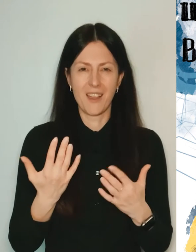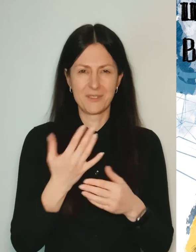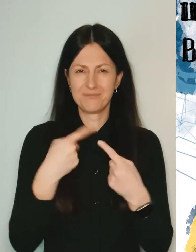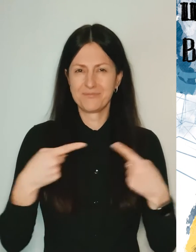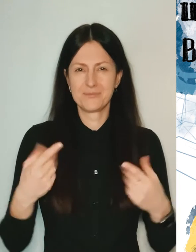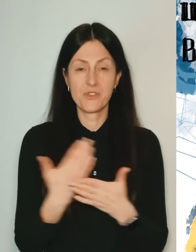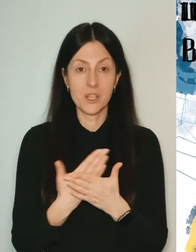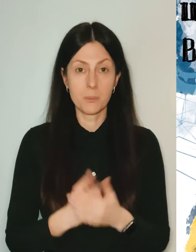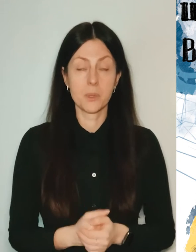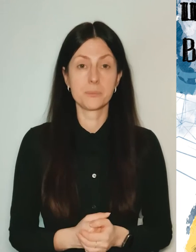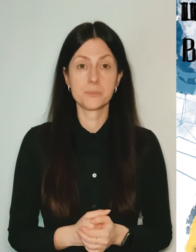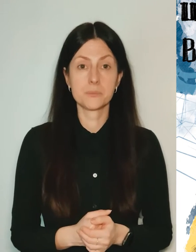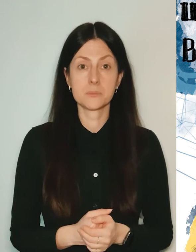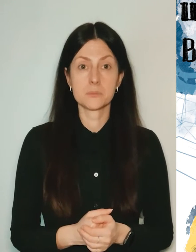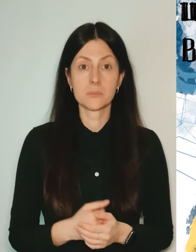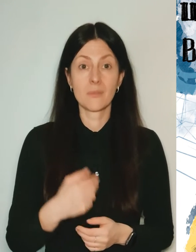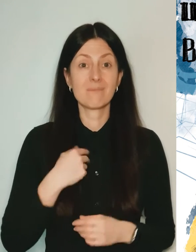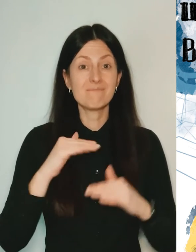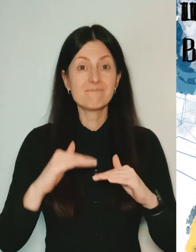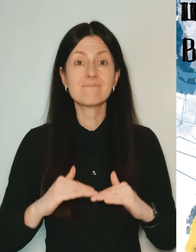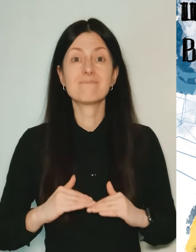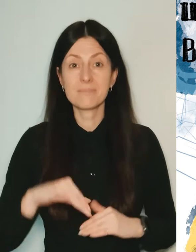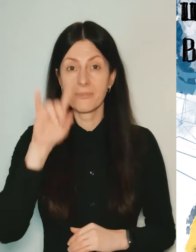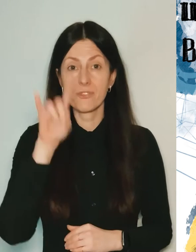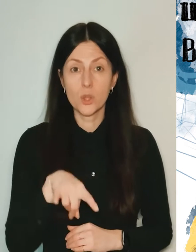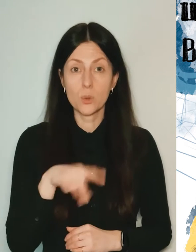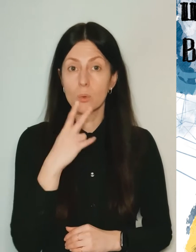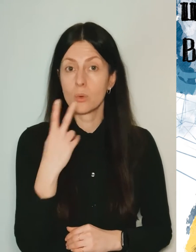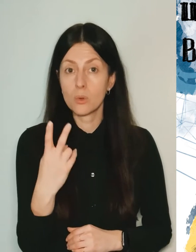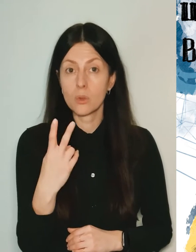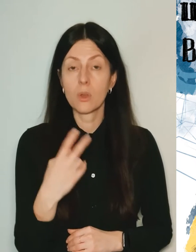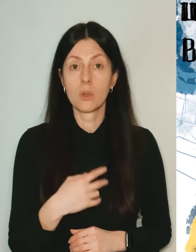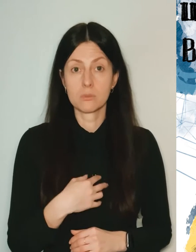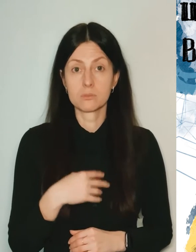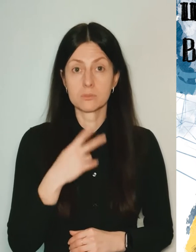And here, looking out my window, I saw that.